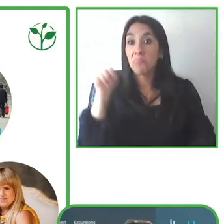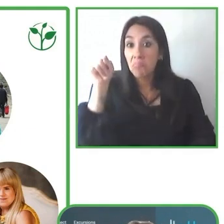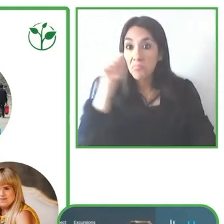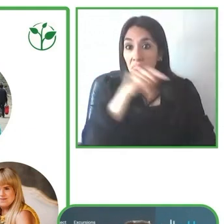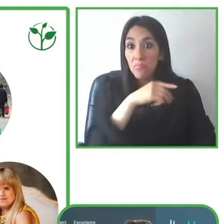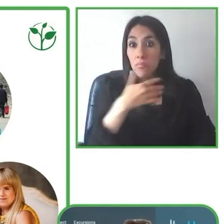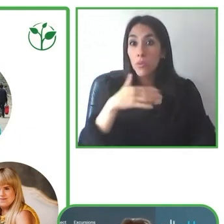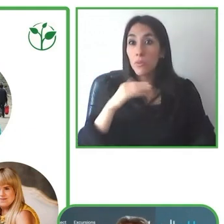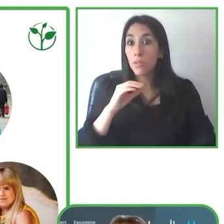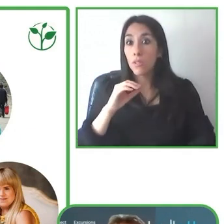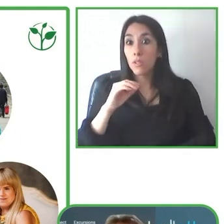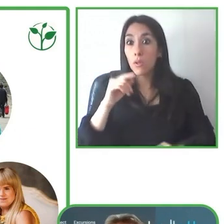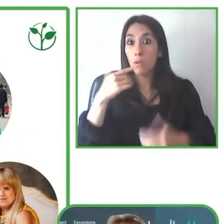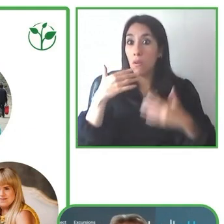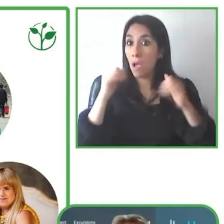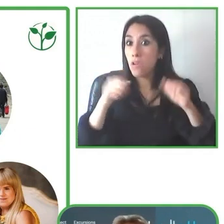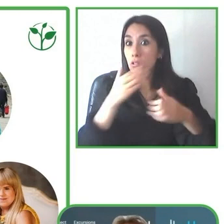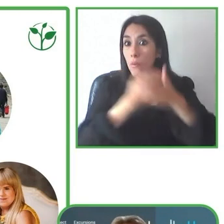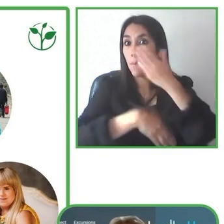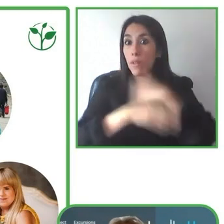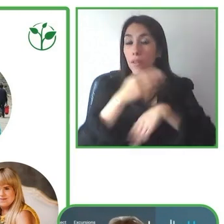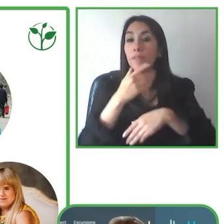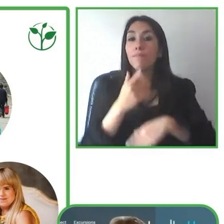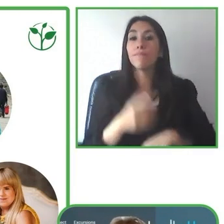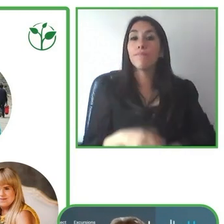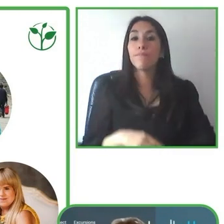in the center of the photo.